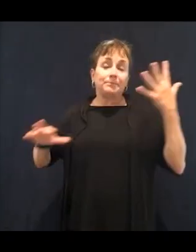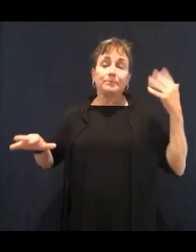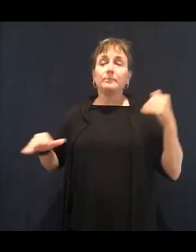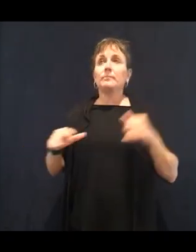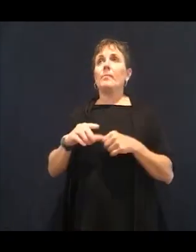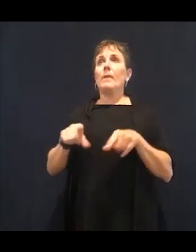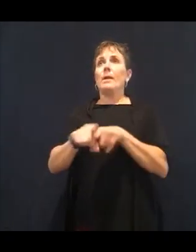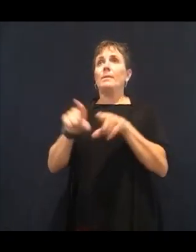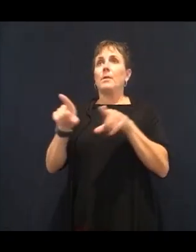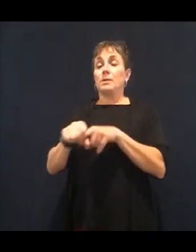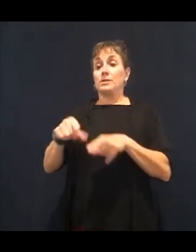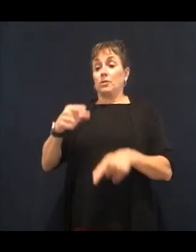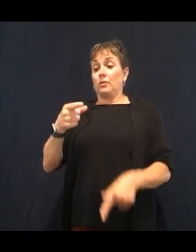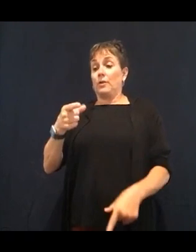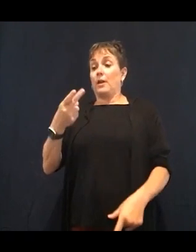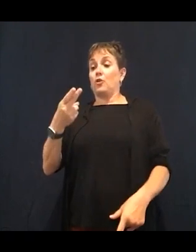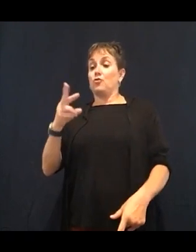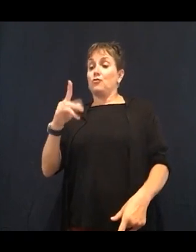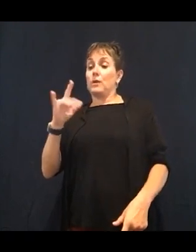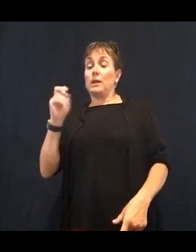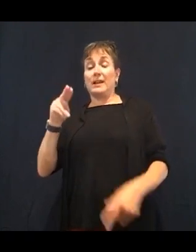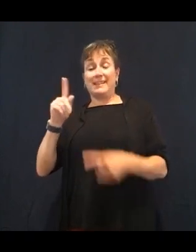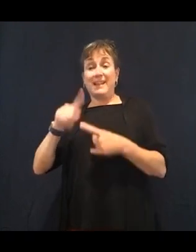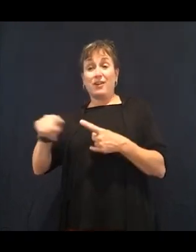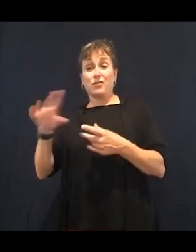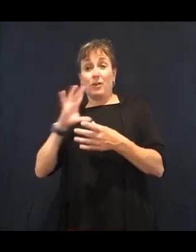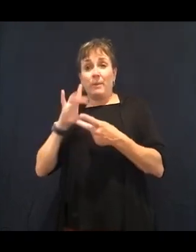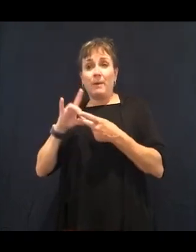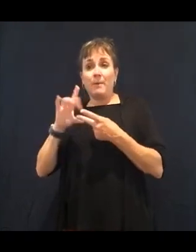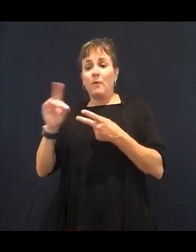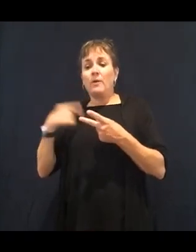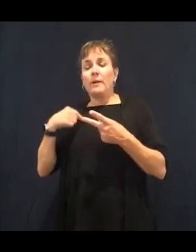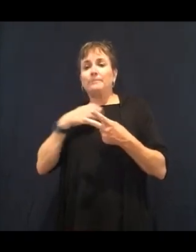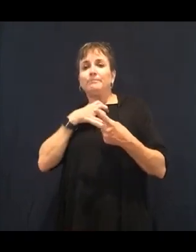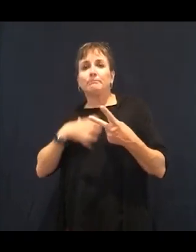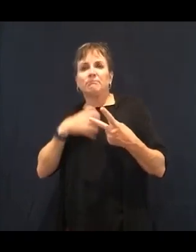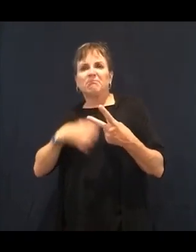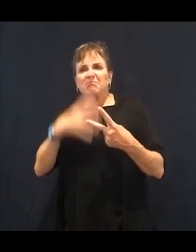more weight. As time goes by, you're going to slow down your metabolism. Artificial